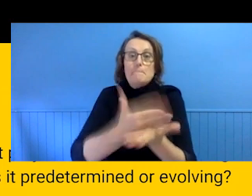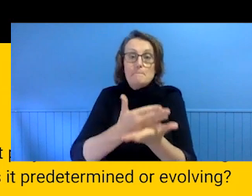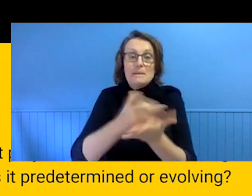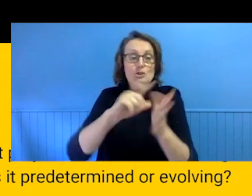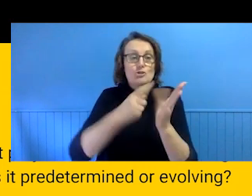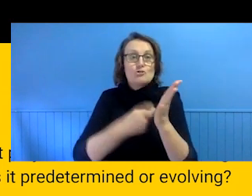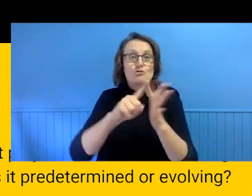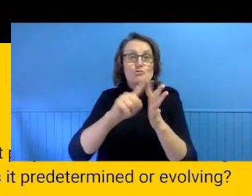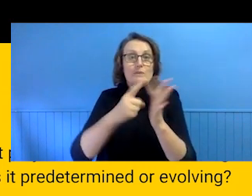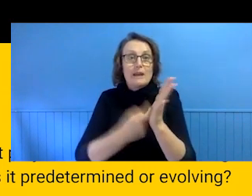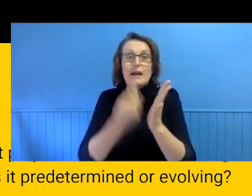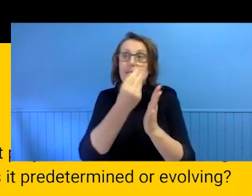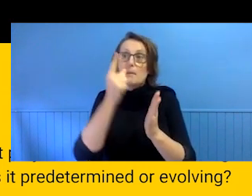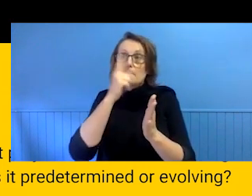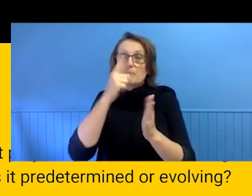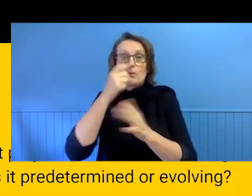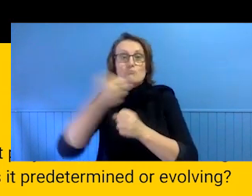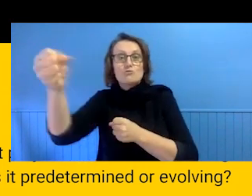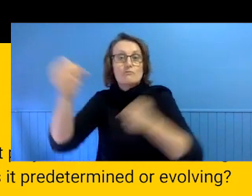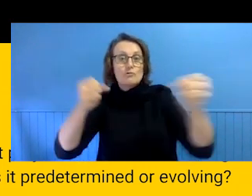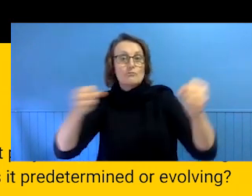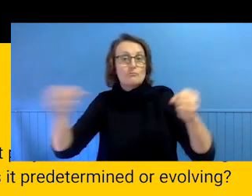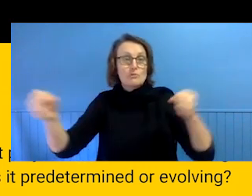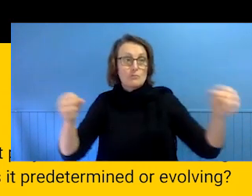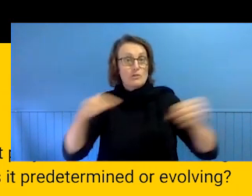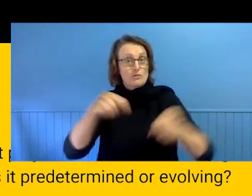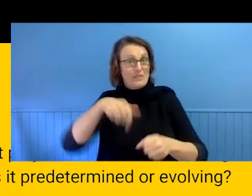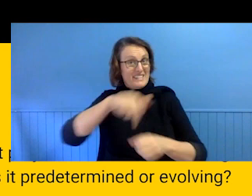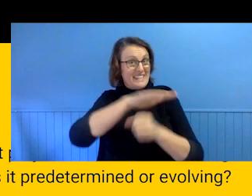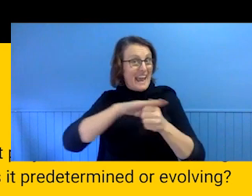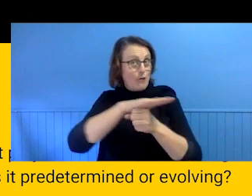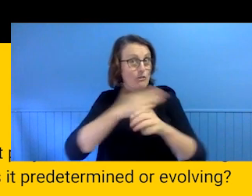There are really very now seniors in this area of practice, particularly in this country.